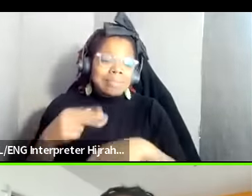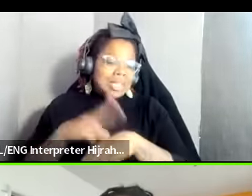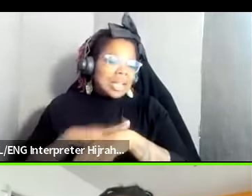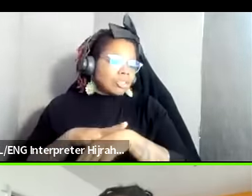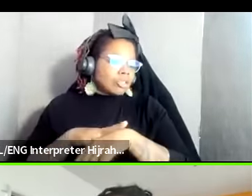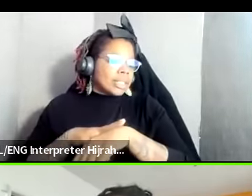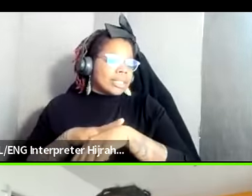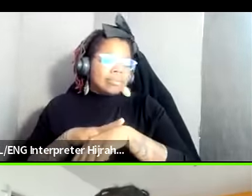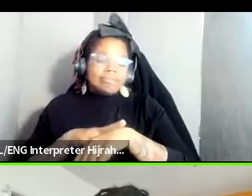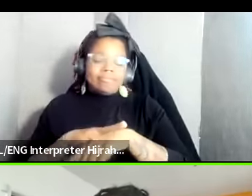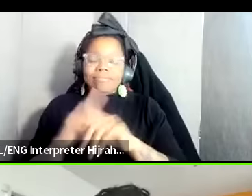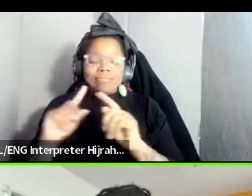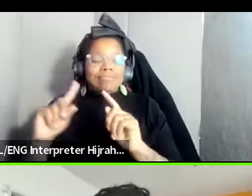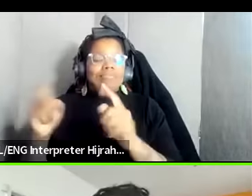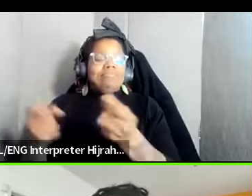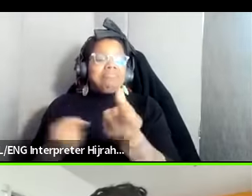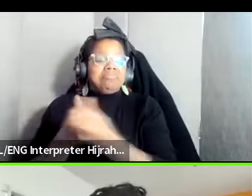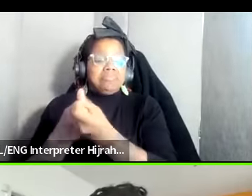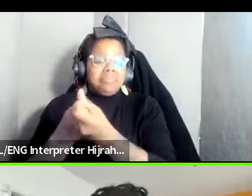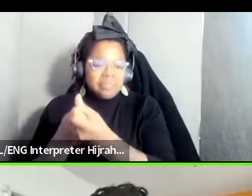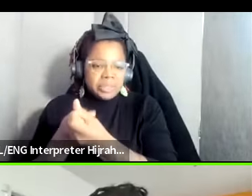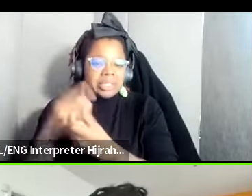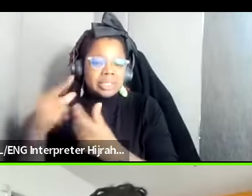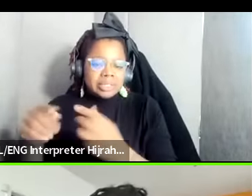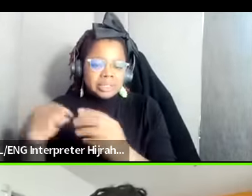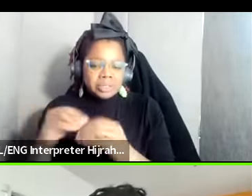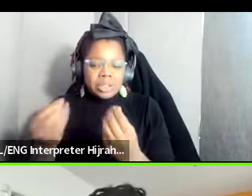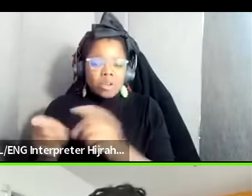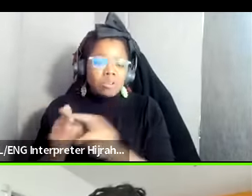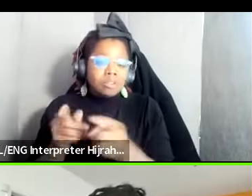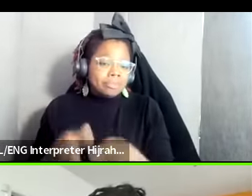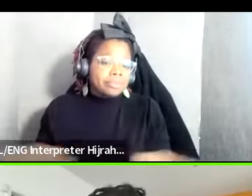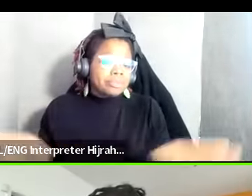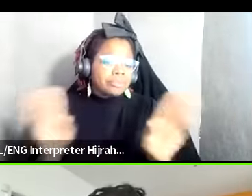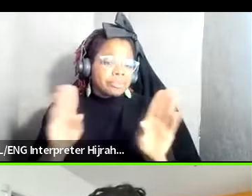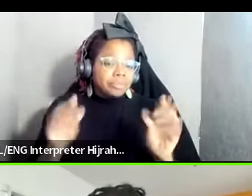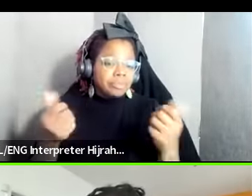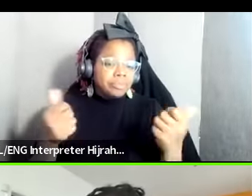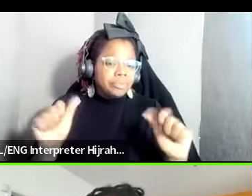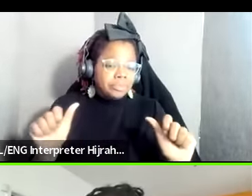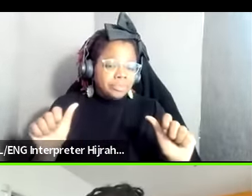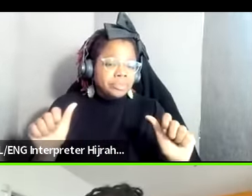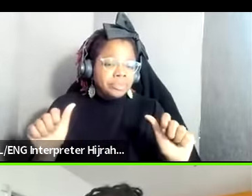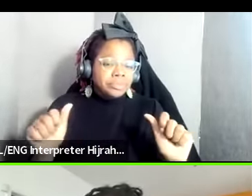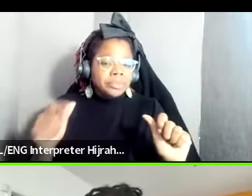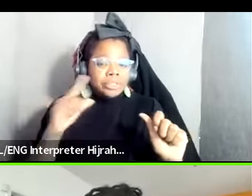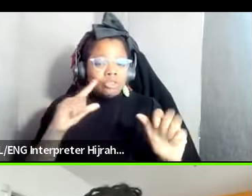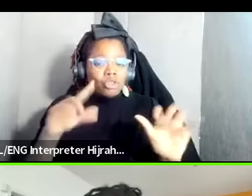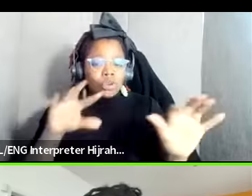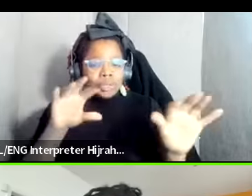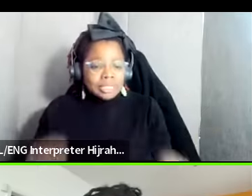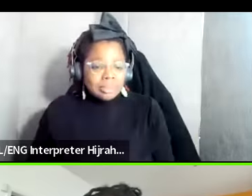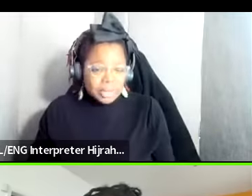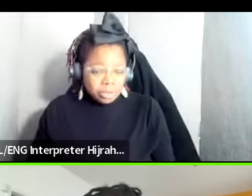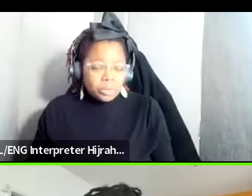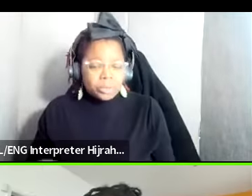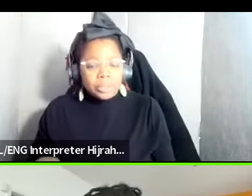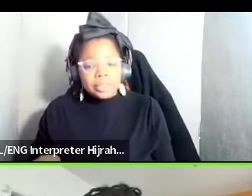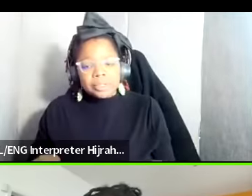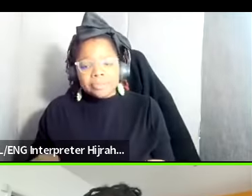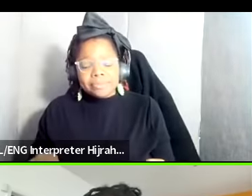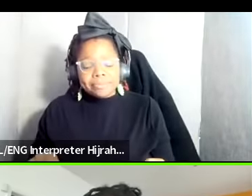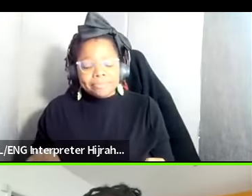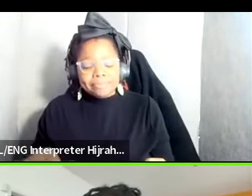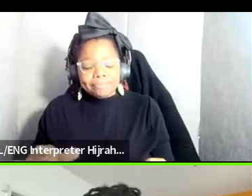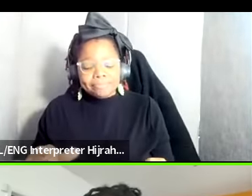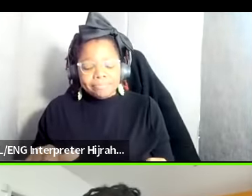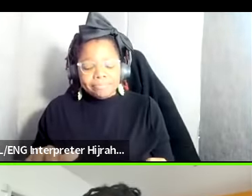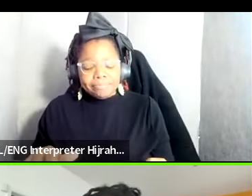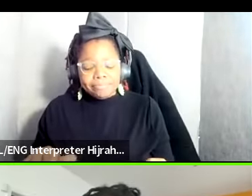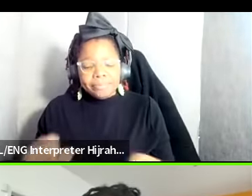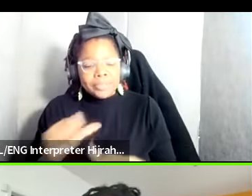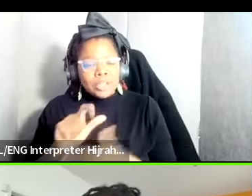to these efforts and our broader efforts um uh to to dismantle um uh all the mess all the mess with